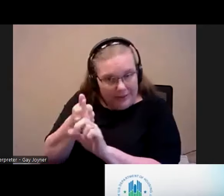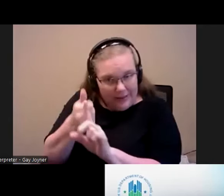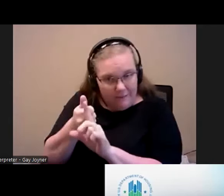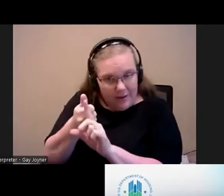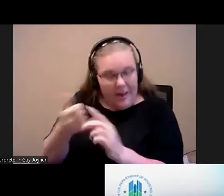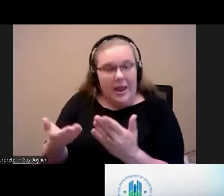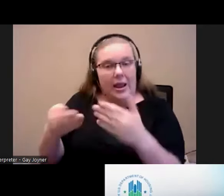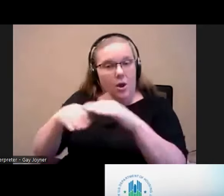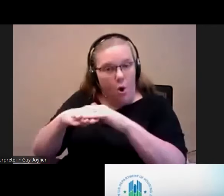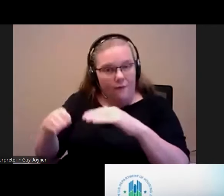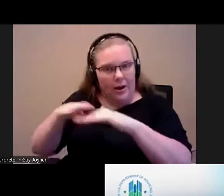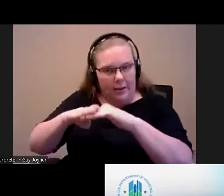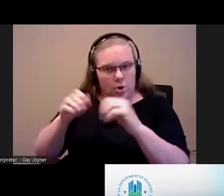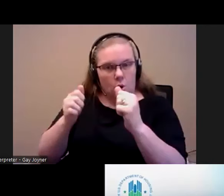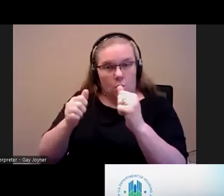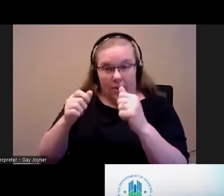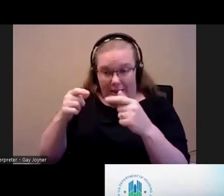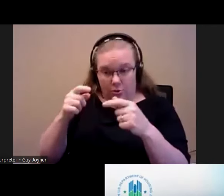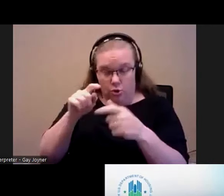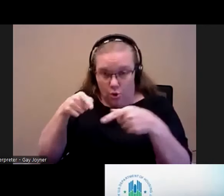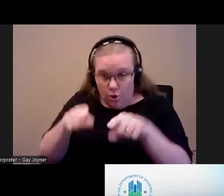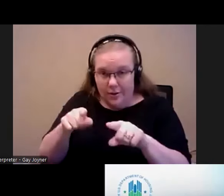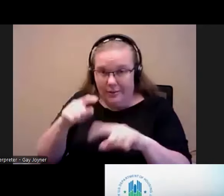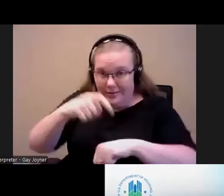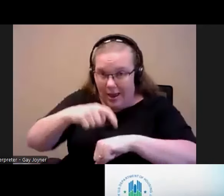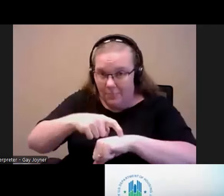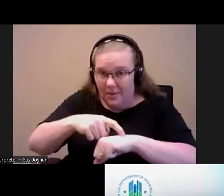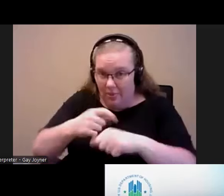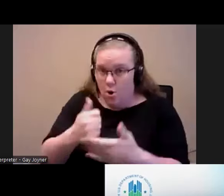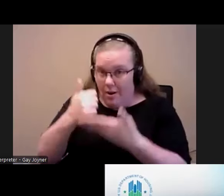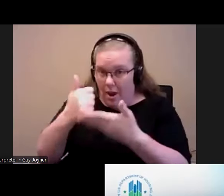where they are assisted through a voucher, that additional money that is provided to the household